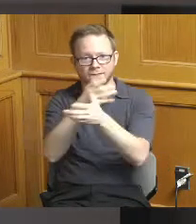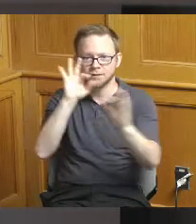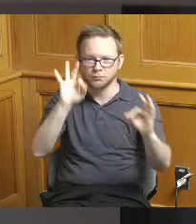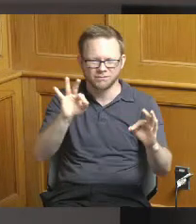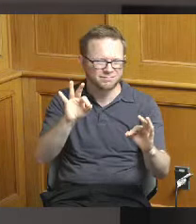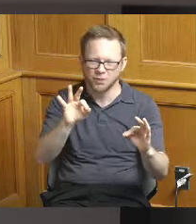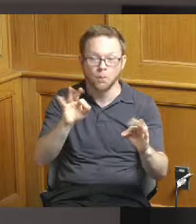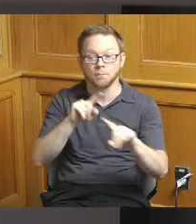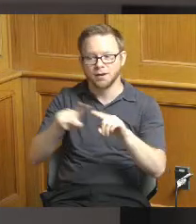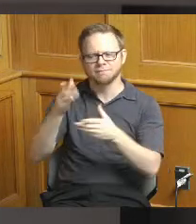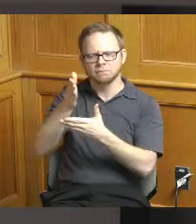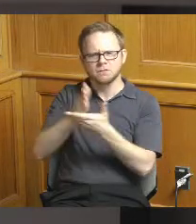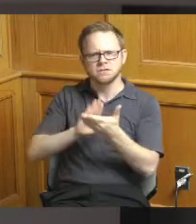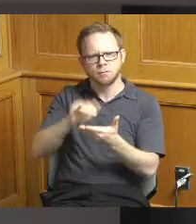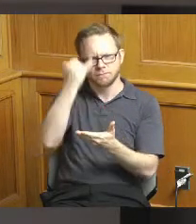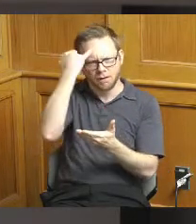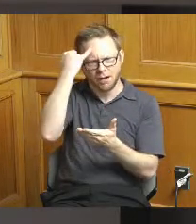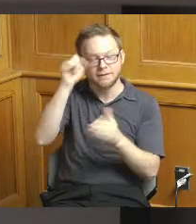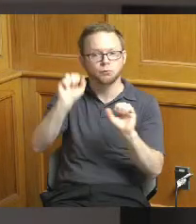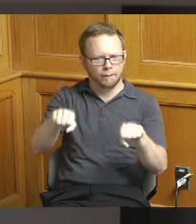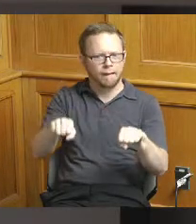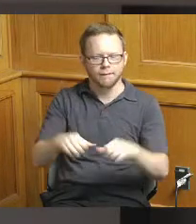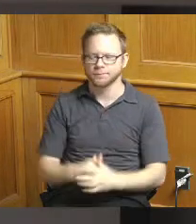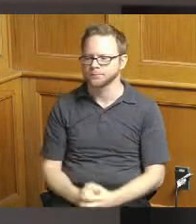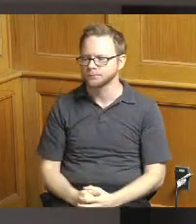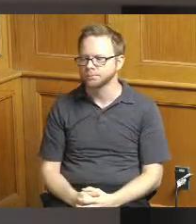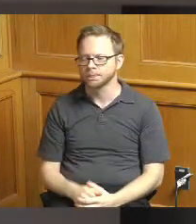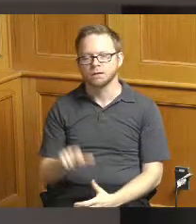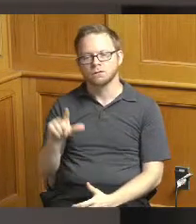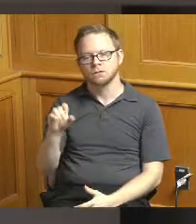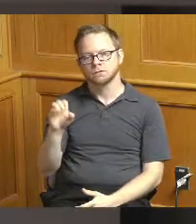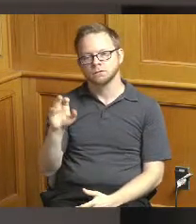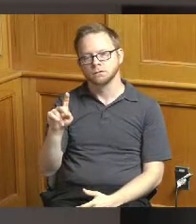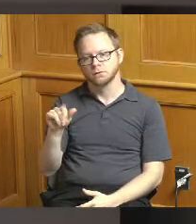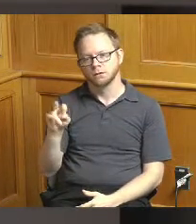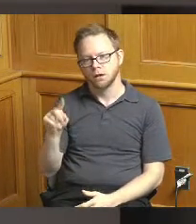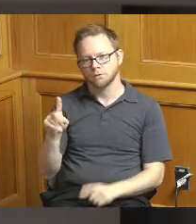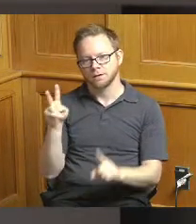Lockland applied for two hundred fifty thousand two hundred fifty three thousand dollars we're